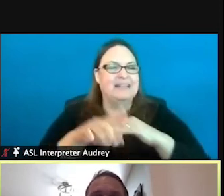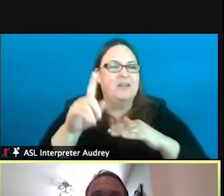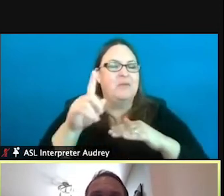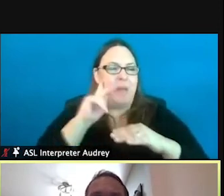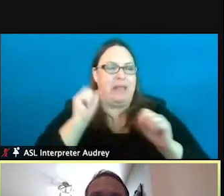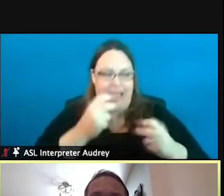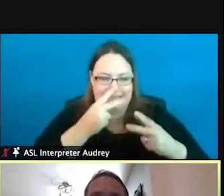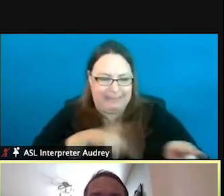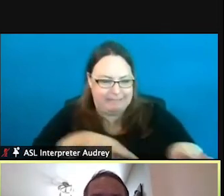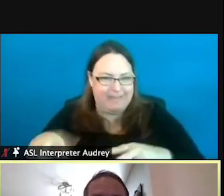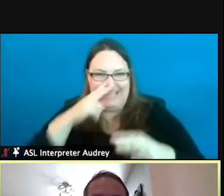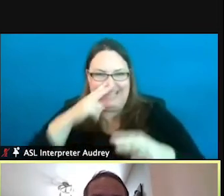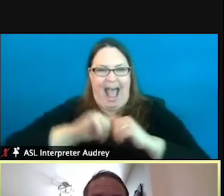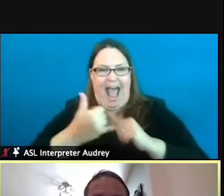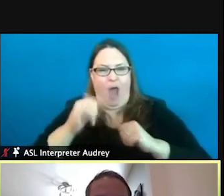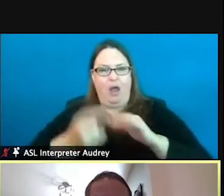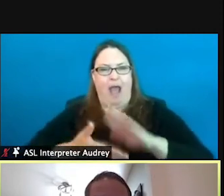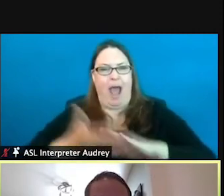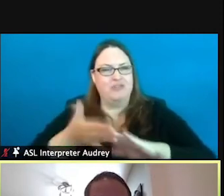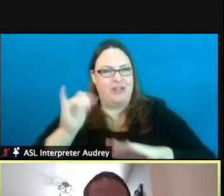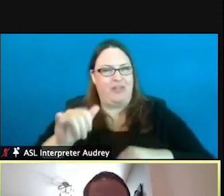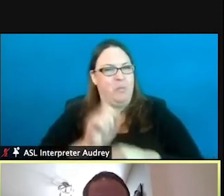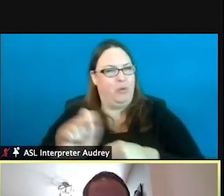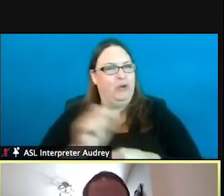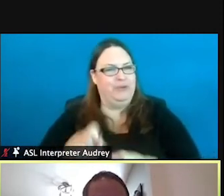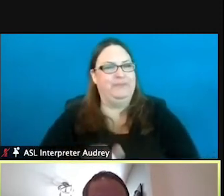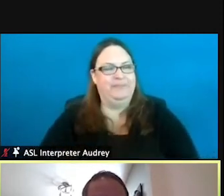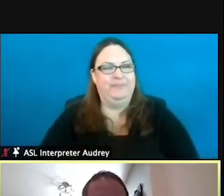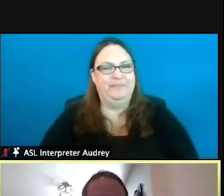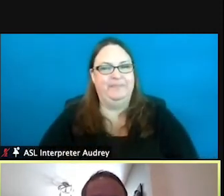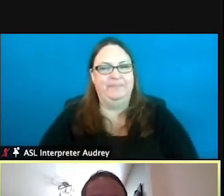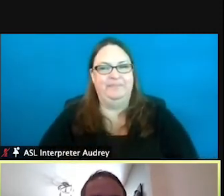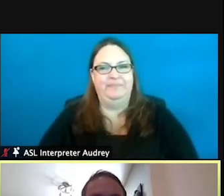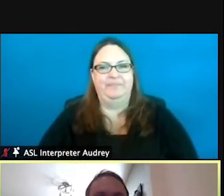so you can see how that operation works as well.